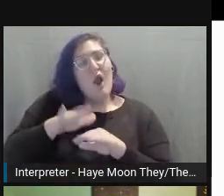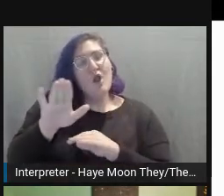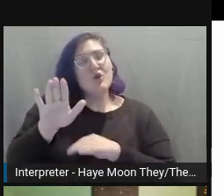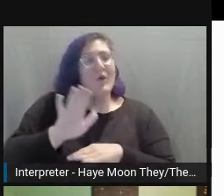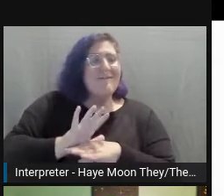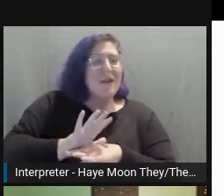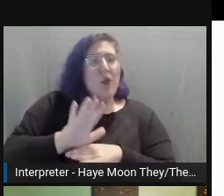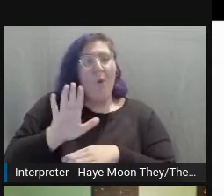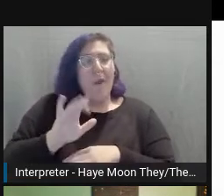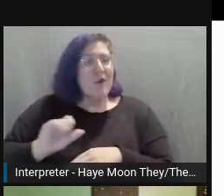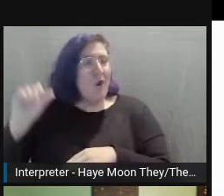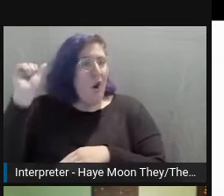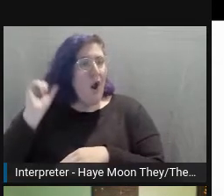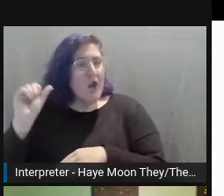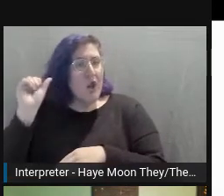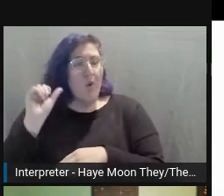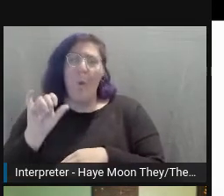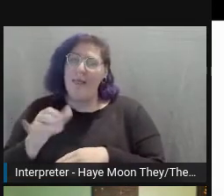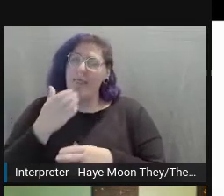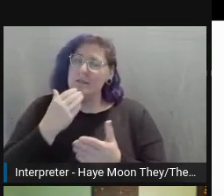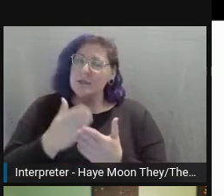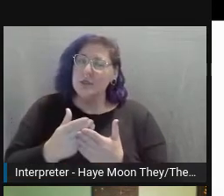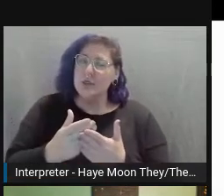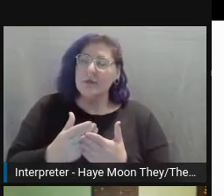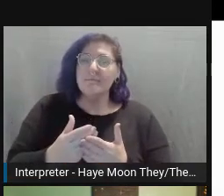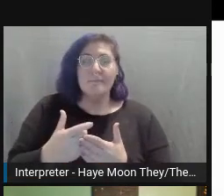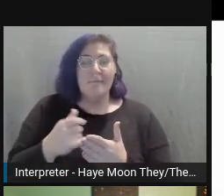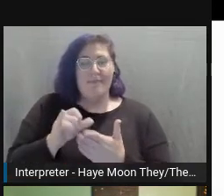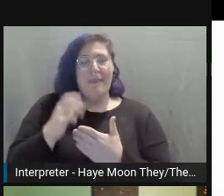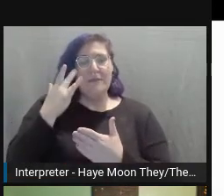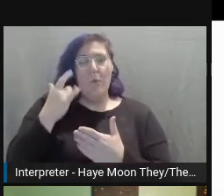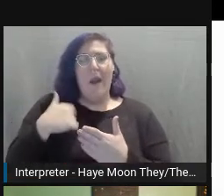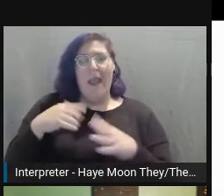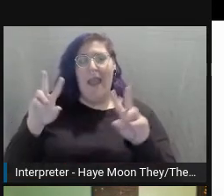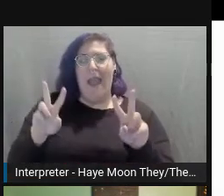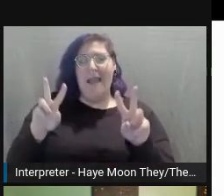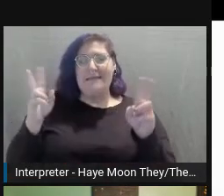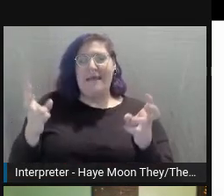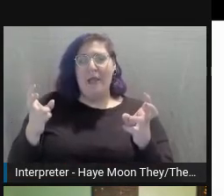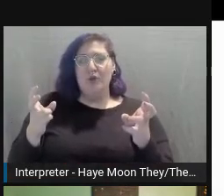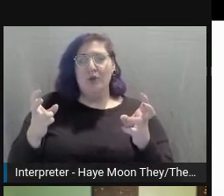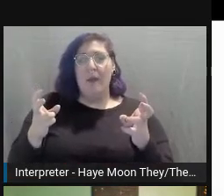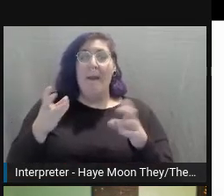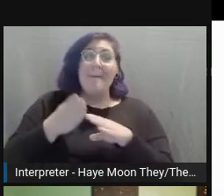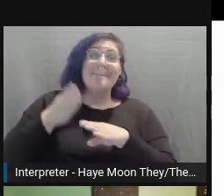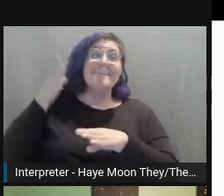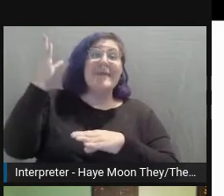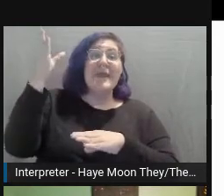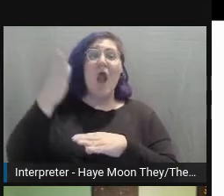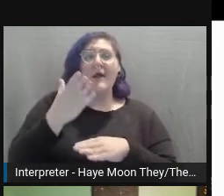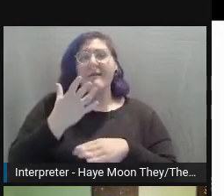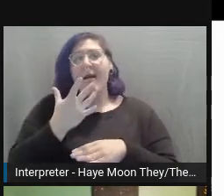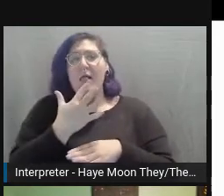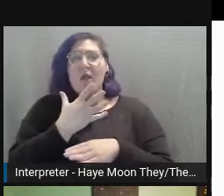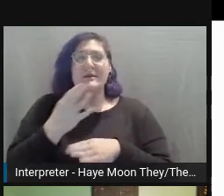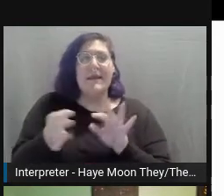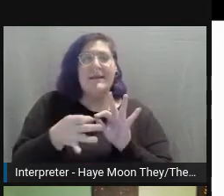This one is pretty good, and it's why I've titled this talk Beyond Colors and Captions, because I think colors and captions are the main things